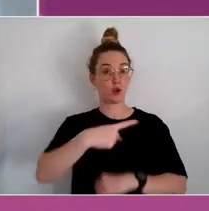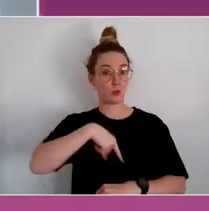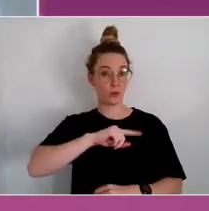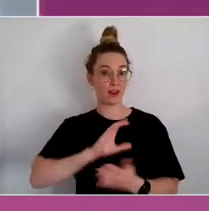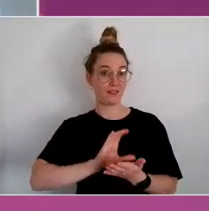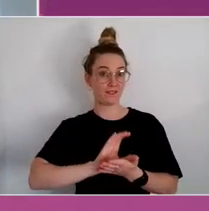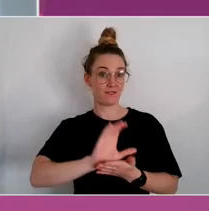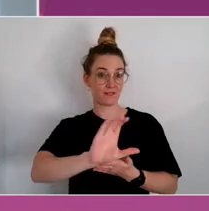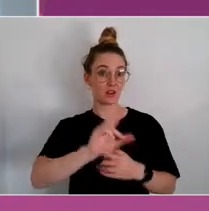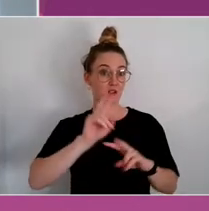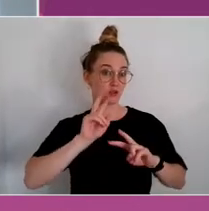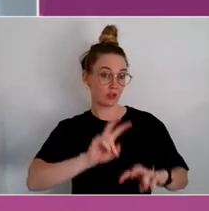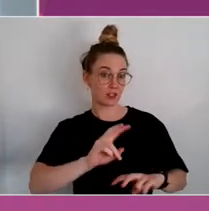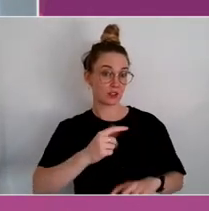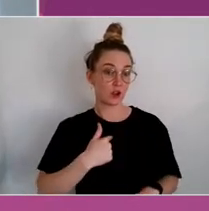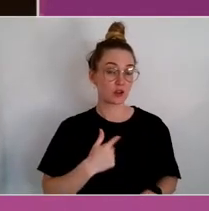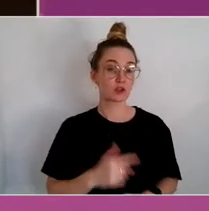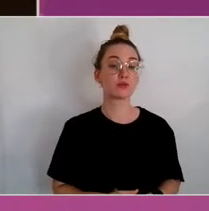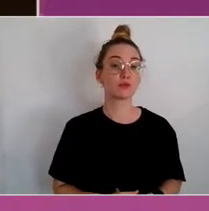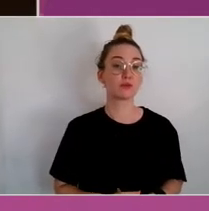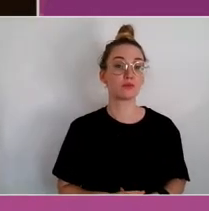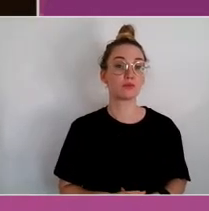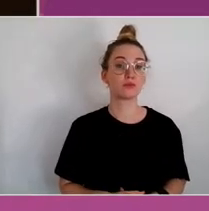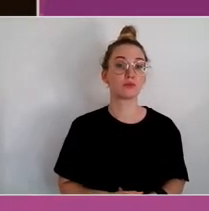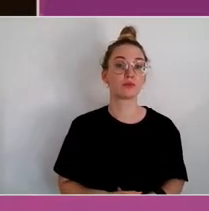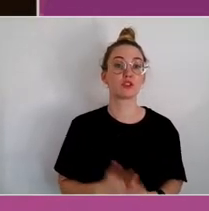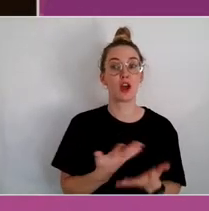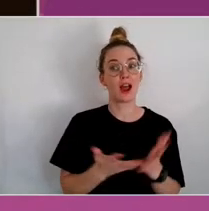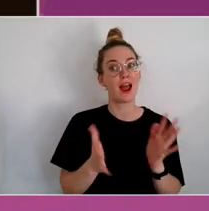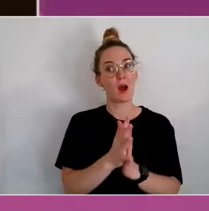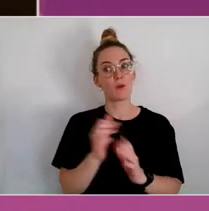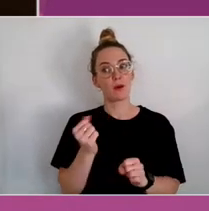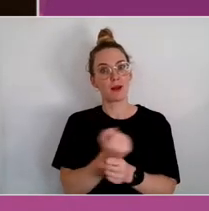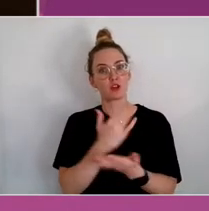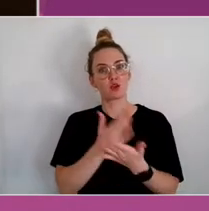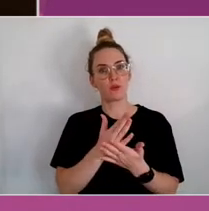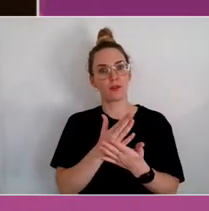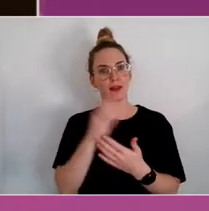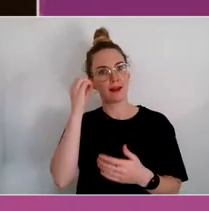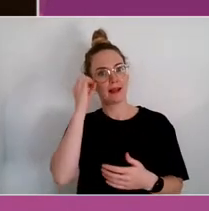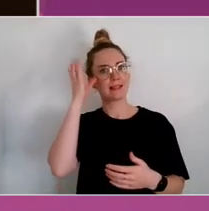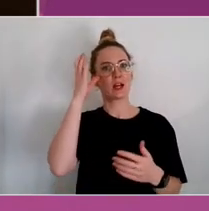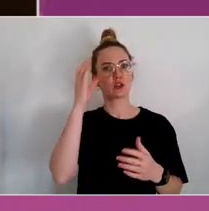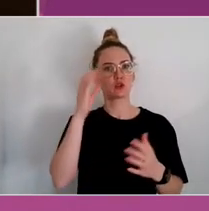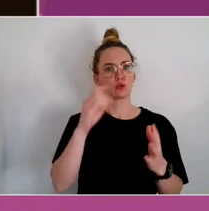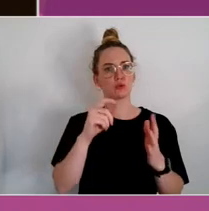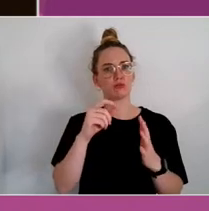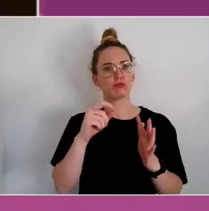ensure that intellectual property is maintained for the people we give research dollars to,